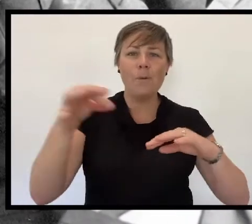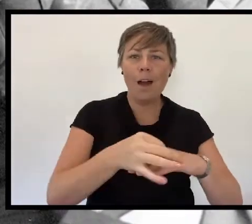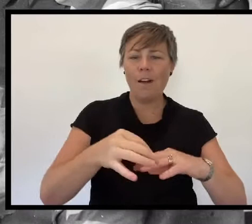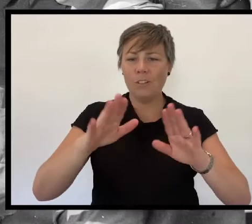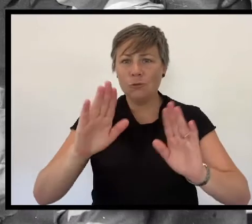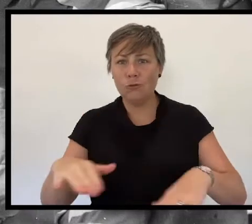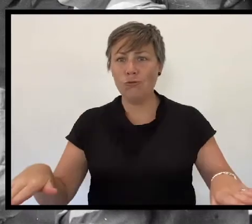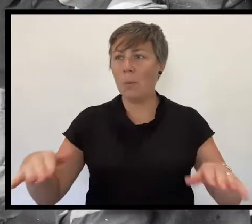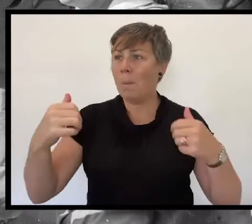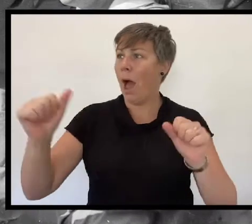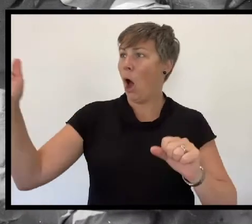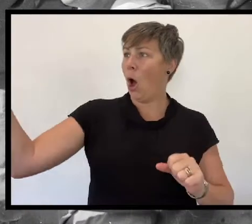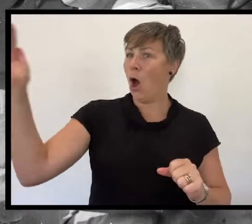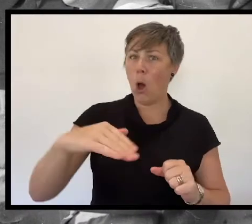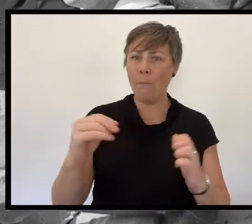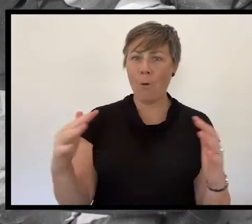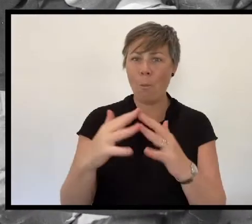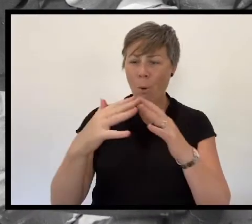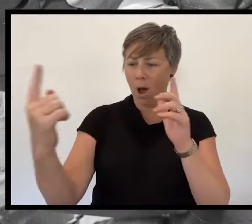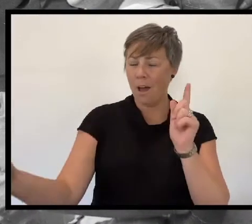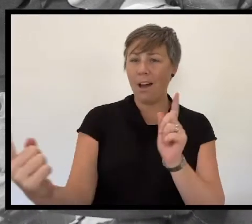All. And the heart aching loss